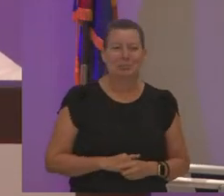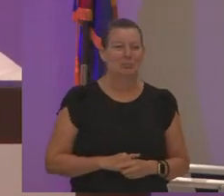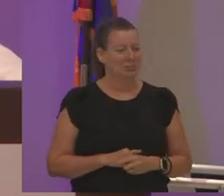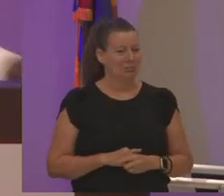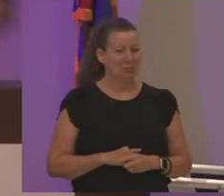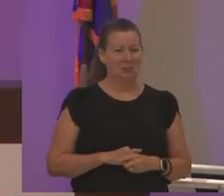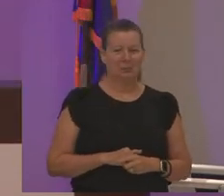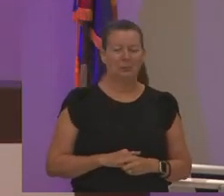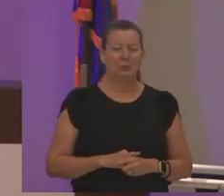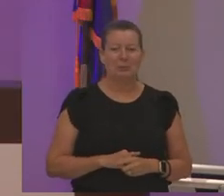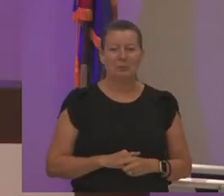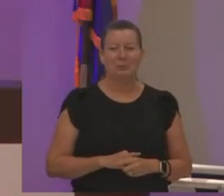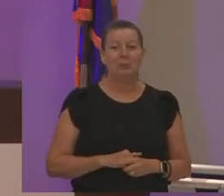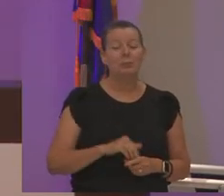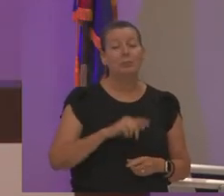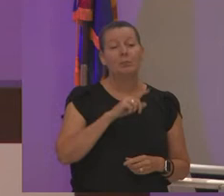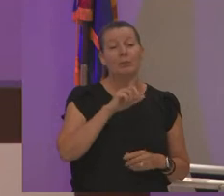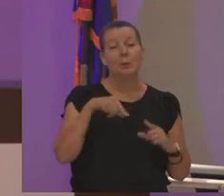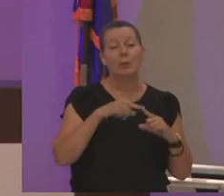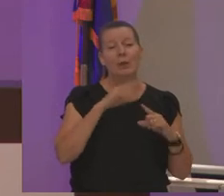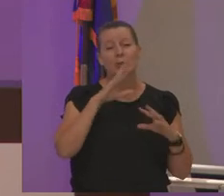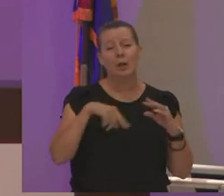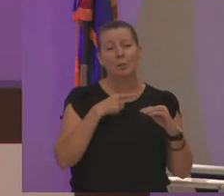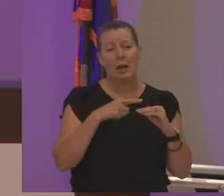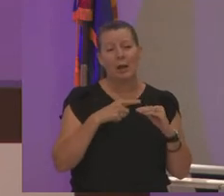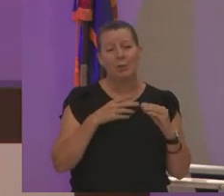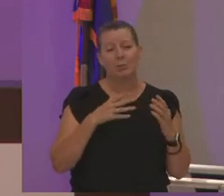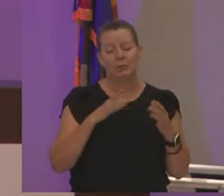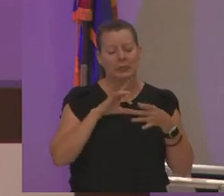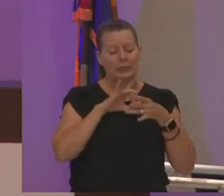but i but i really when i talk about the theme of connectedness